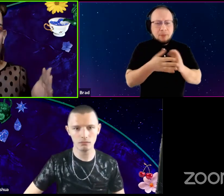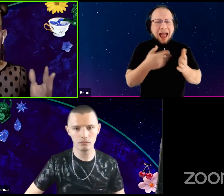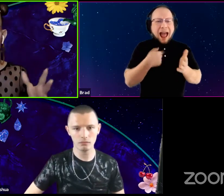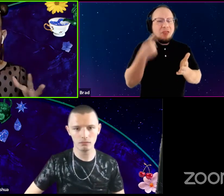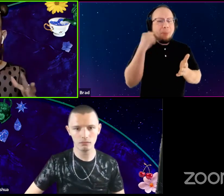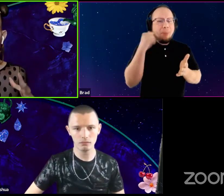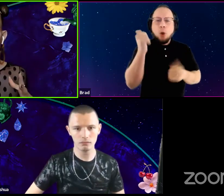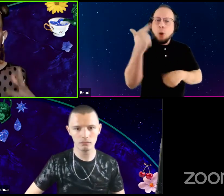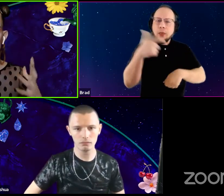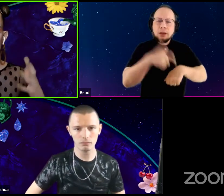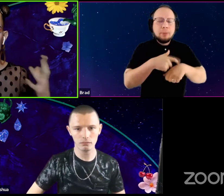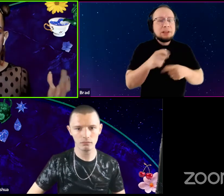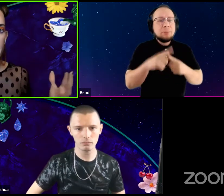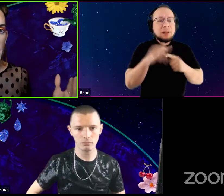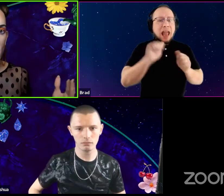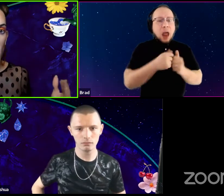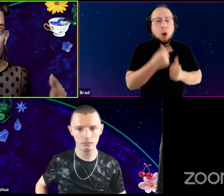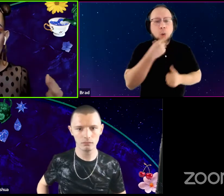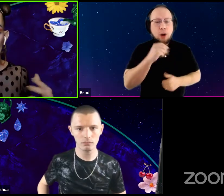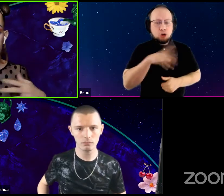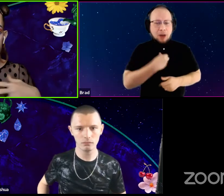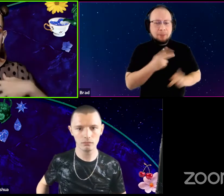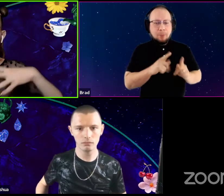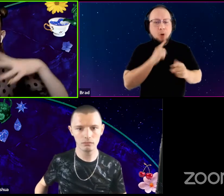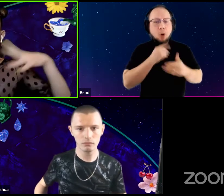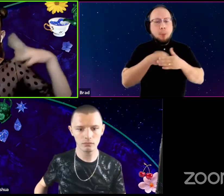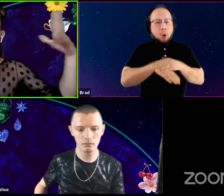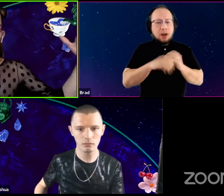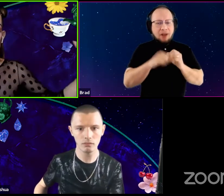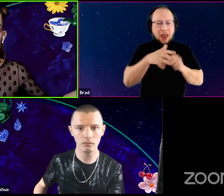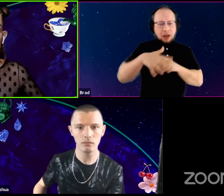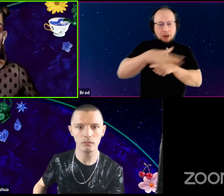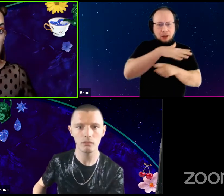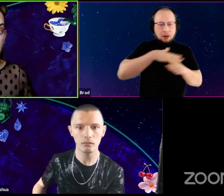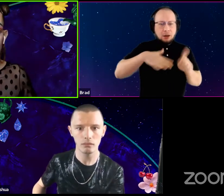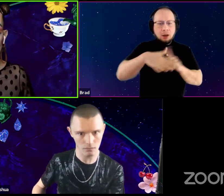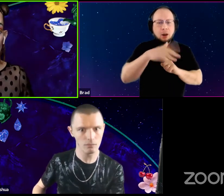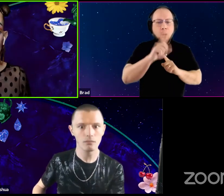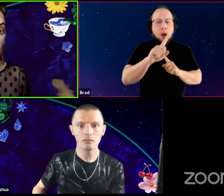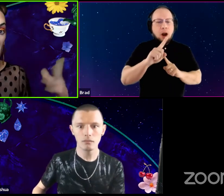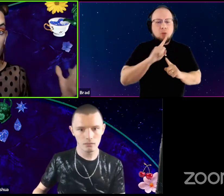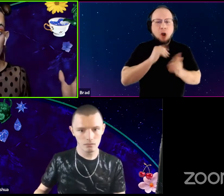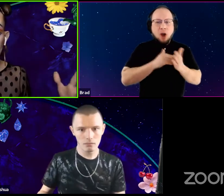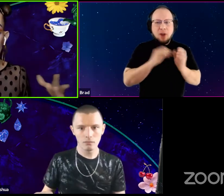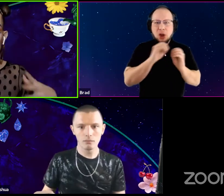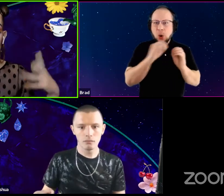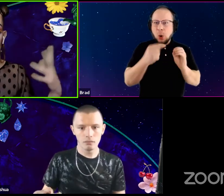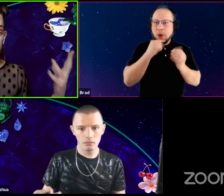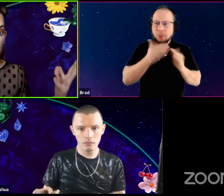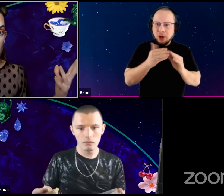Especially how queer and trans people are born into surroundings where there is very often no queer community, no trans community.